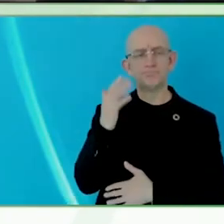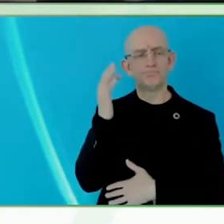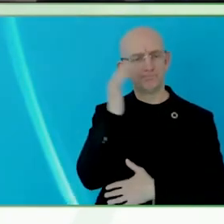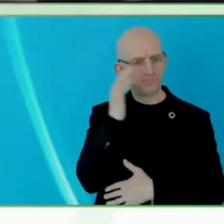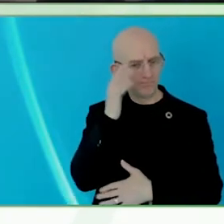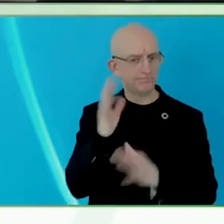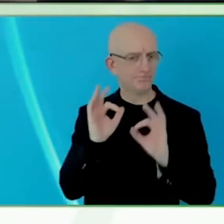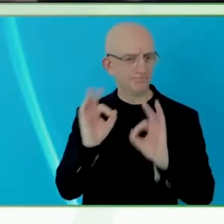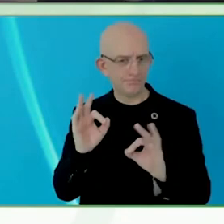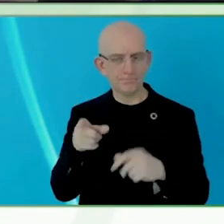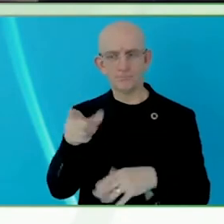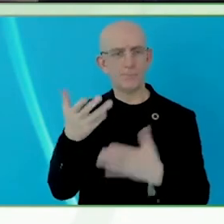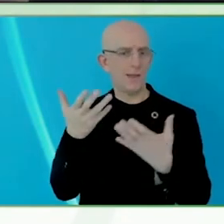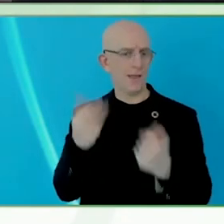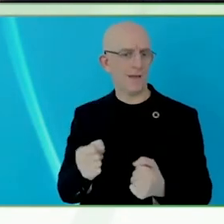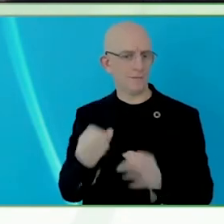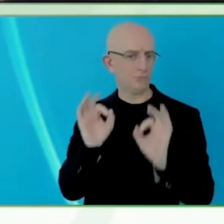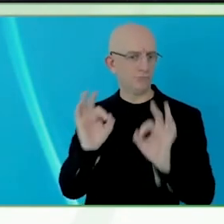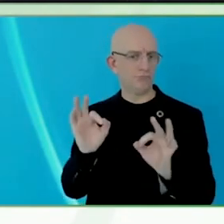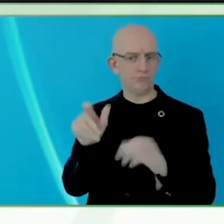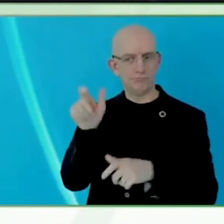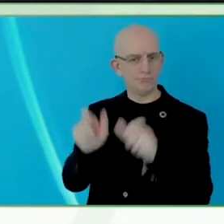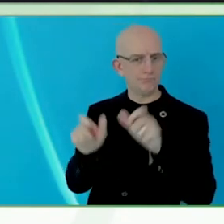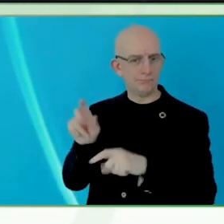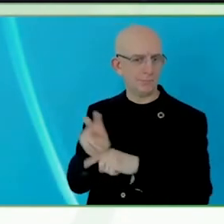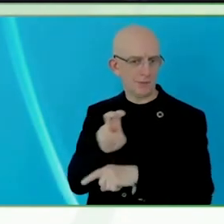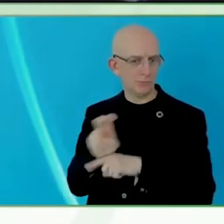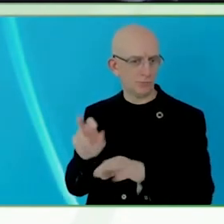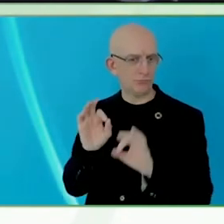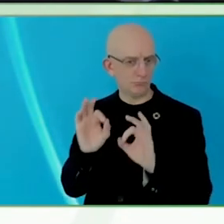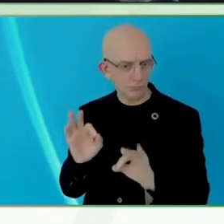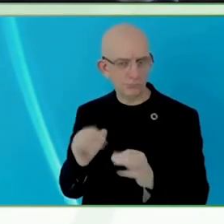Moving onto my last question, do you have any advice for persons